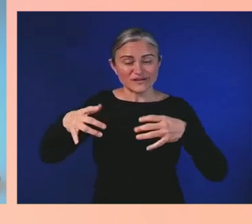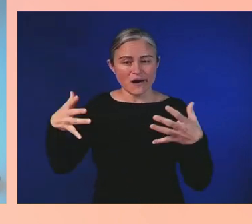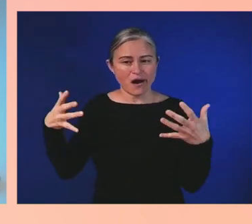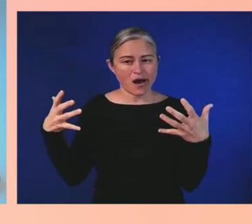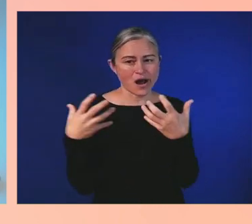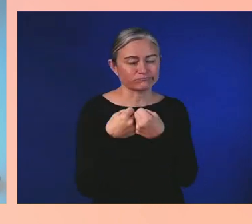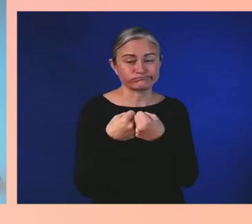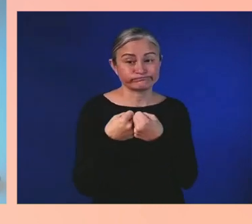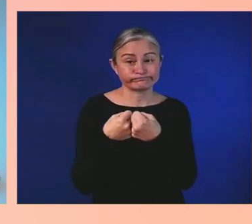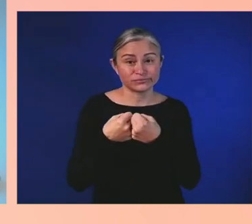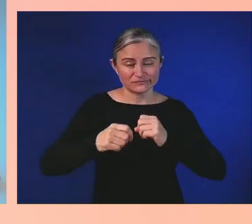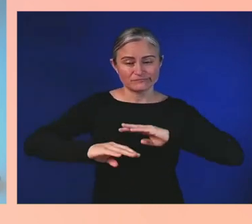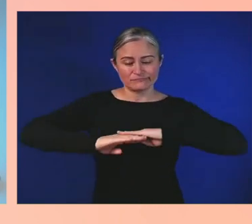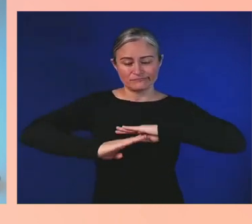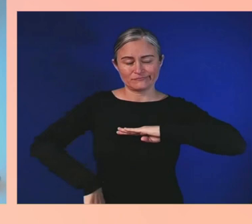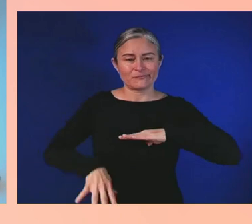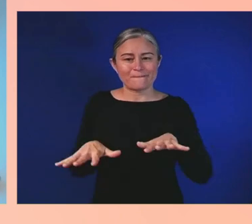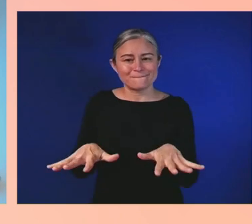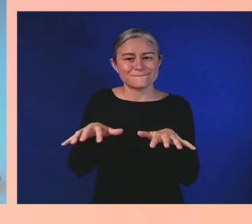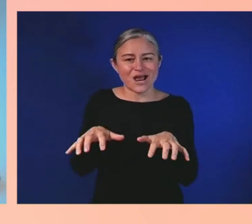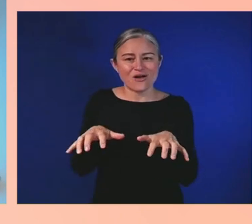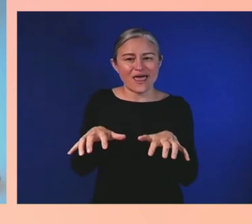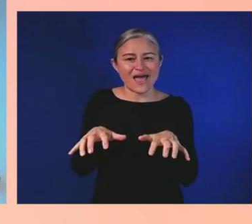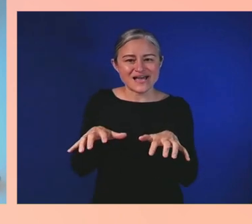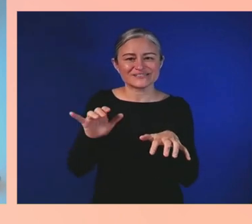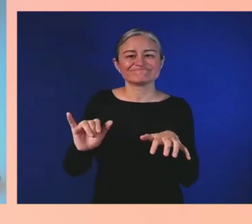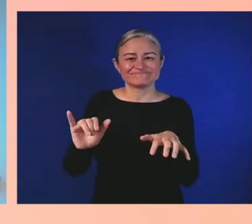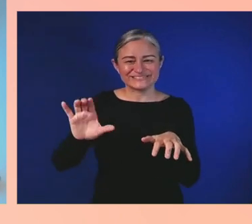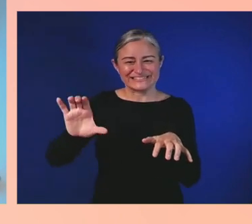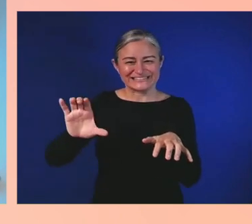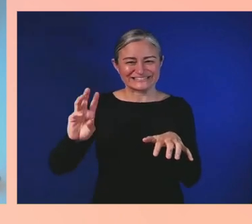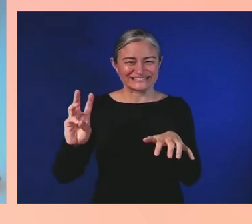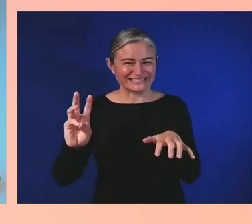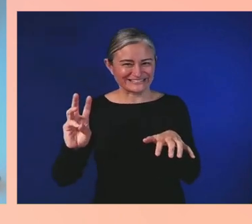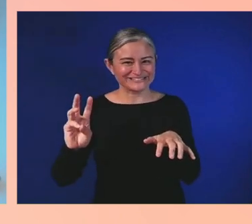More importantly, I'm a gamer and a Twitch streamer.